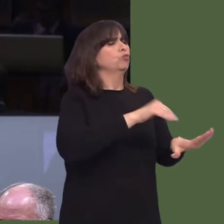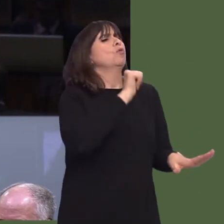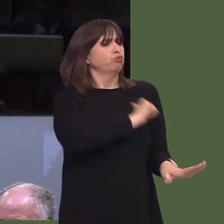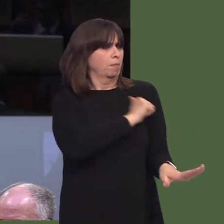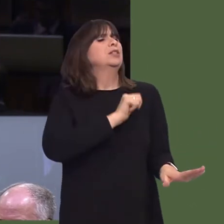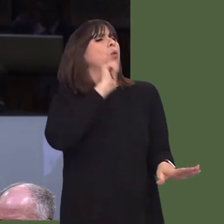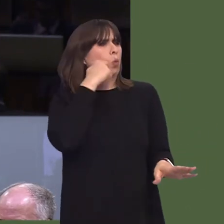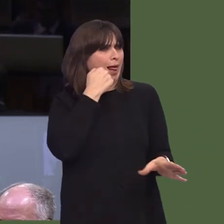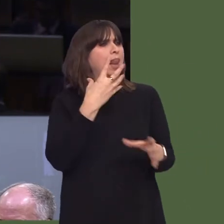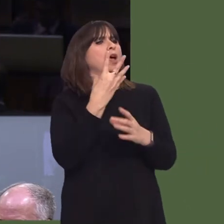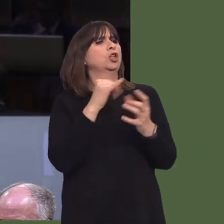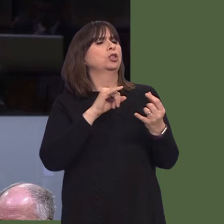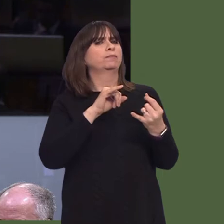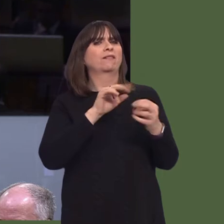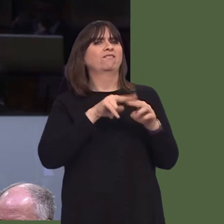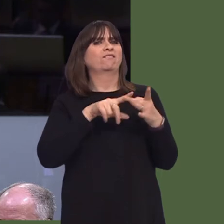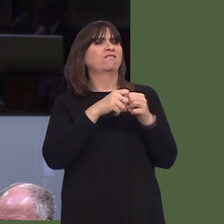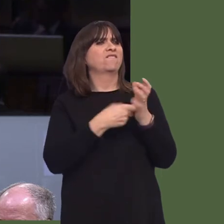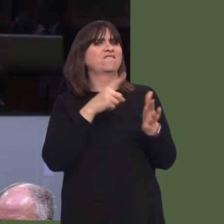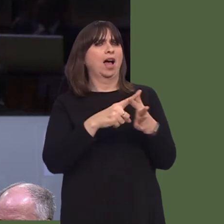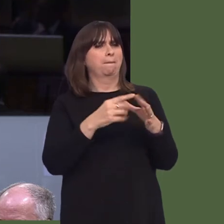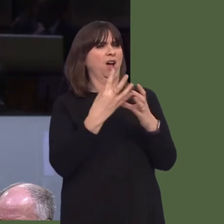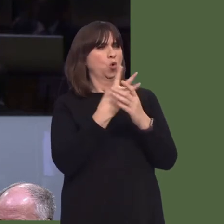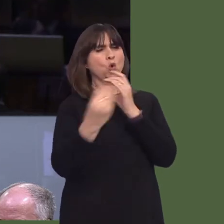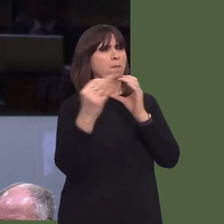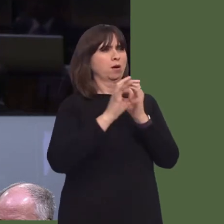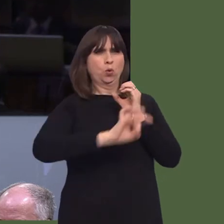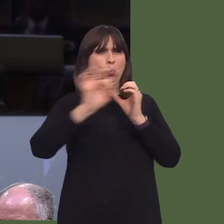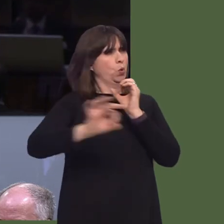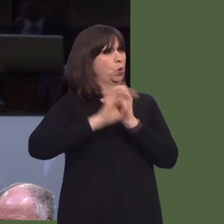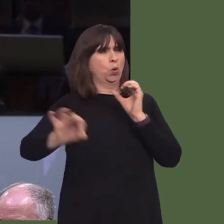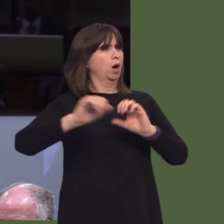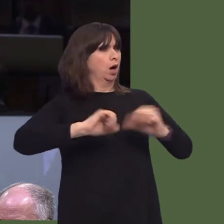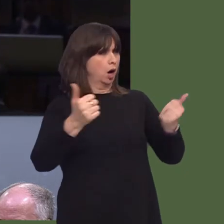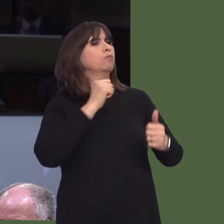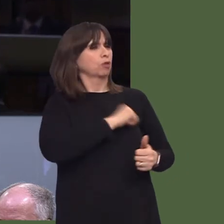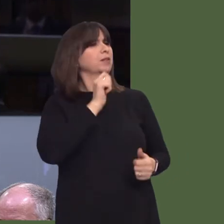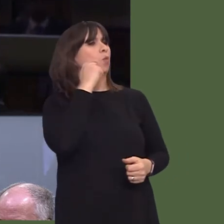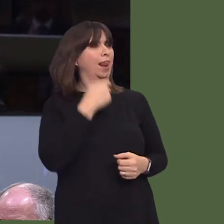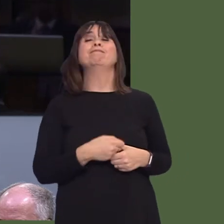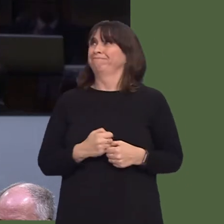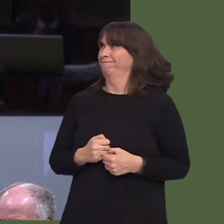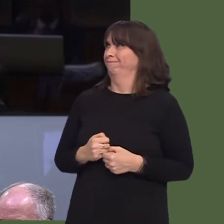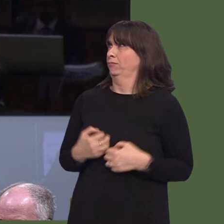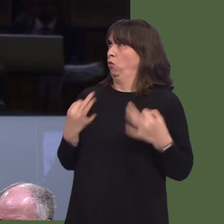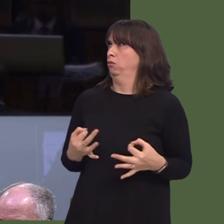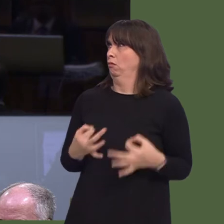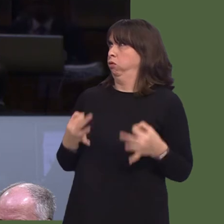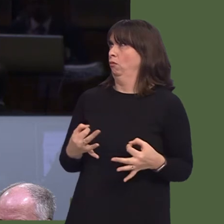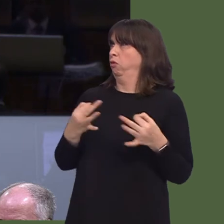able to work together to bring forth strategic development plans, because it is an artificial